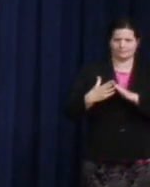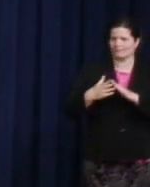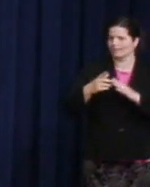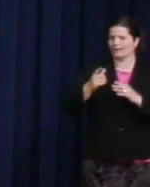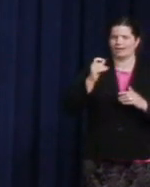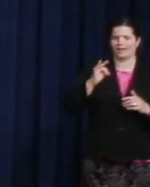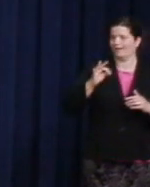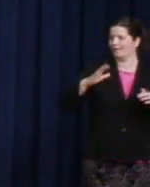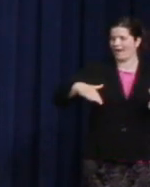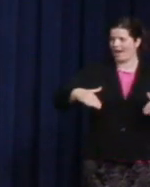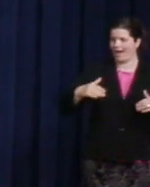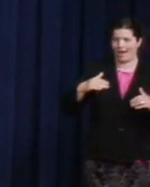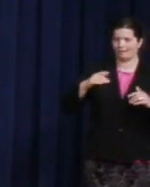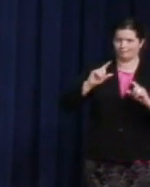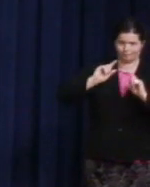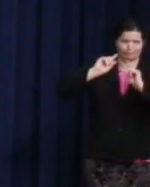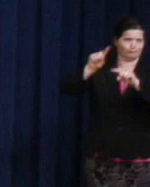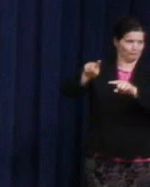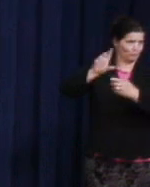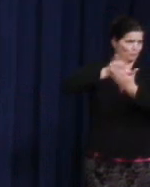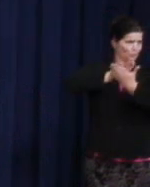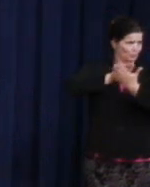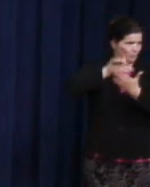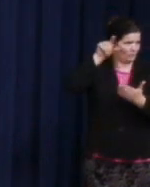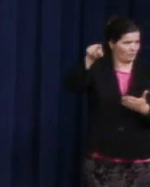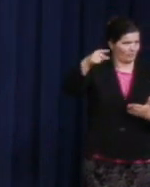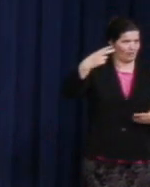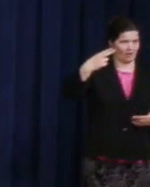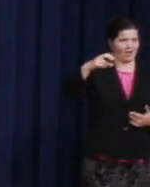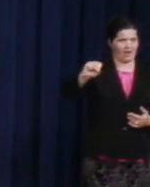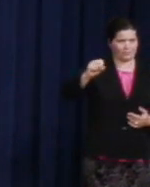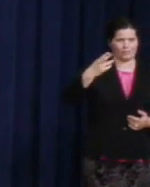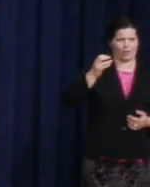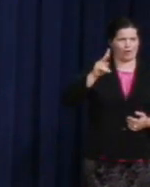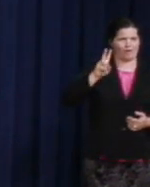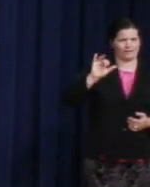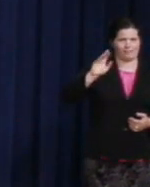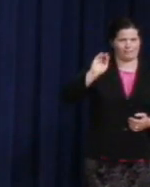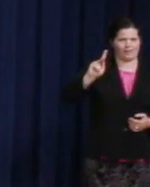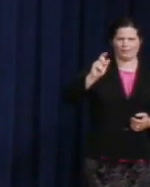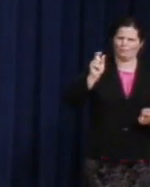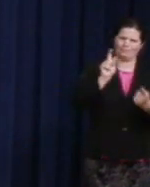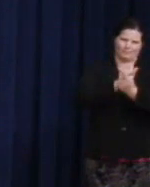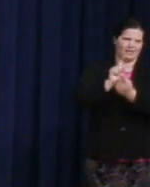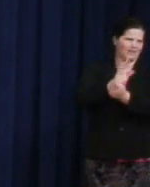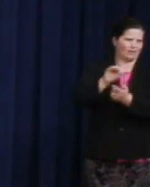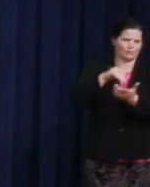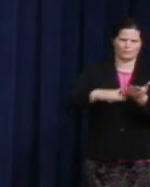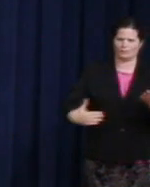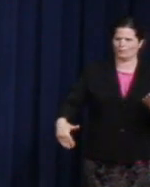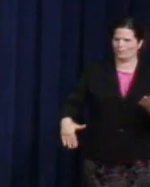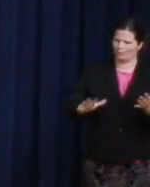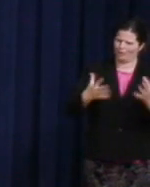or, visit Harvey Milk high school, I hope you'll introduce yourselves to these students. I know you'll be inspired by their courage, their passion, and their strength.